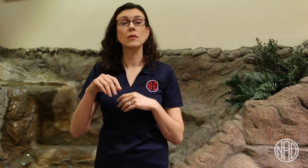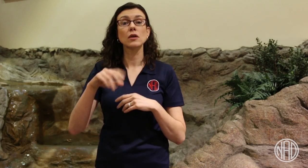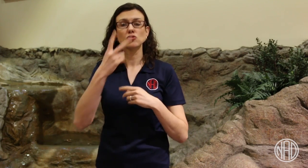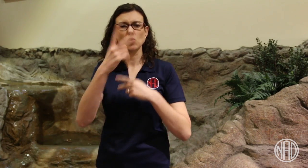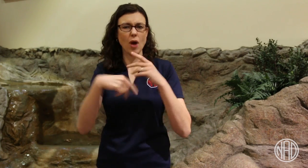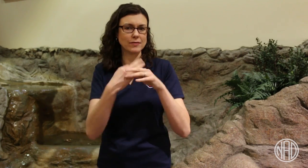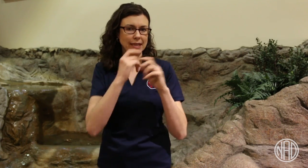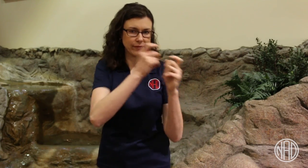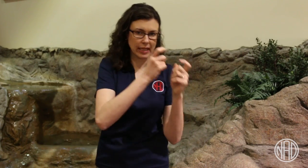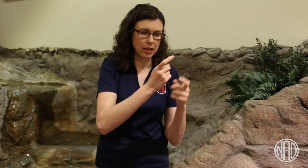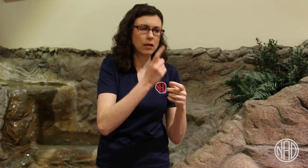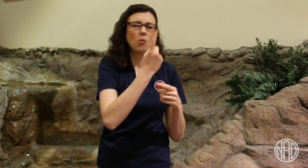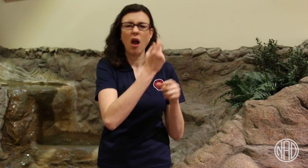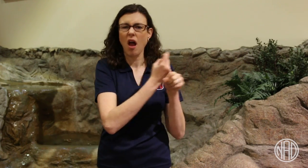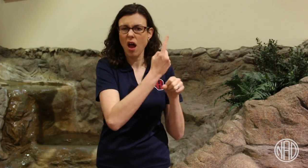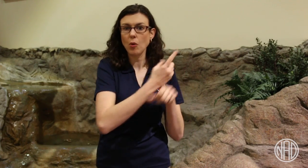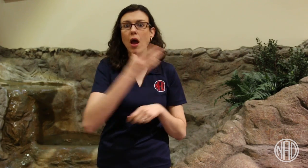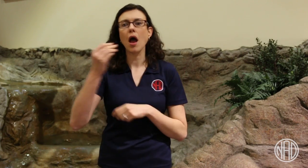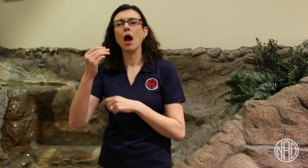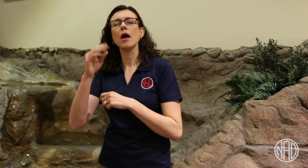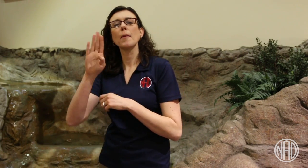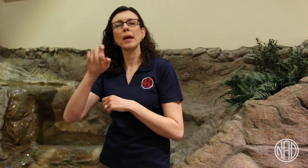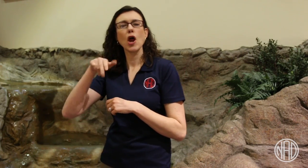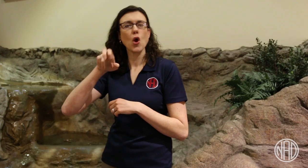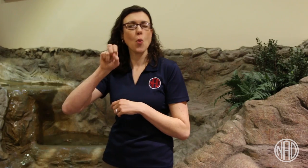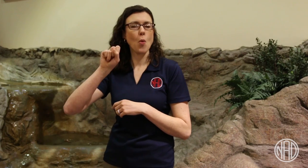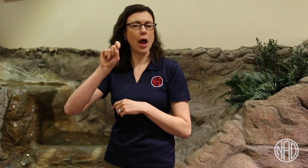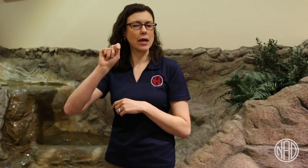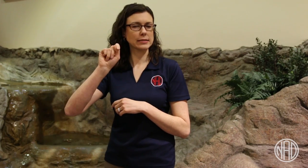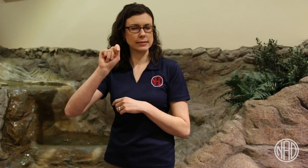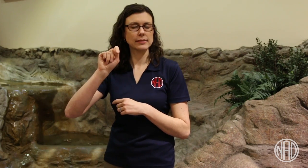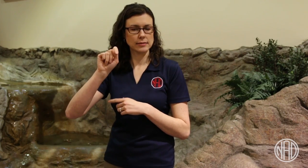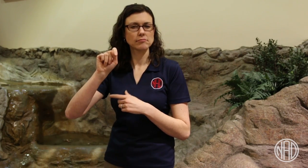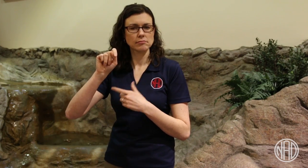We want to encourage two kinds of giving, annual and bequests.